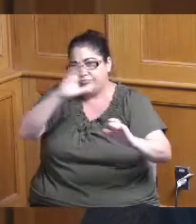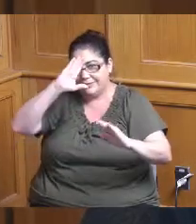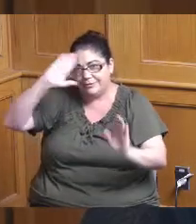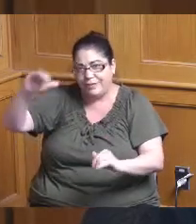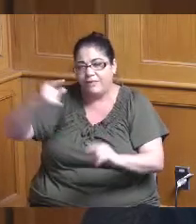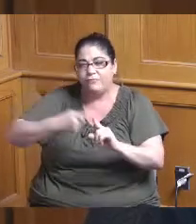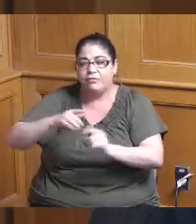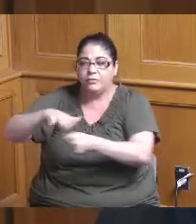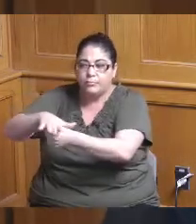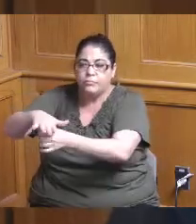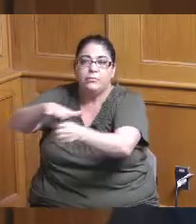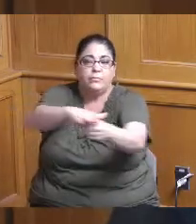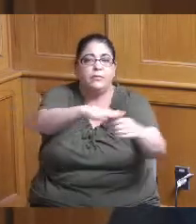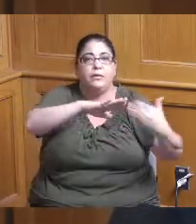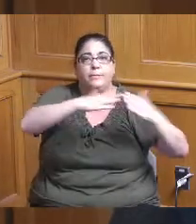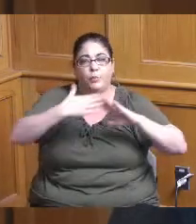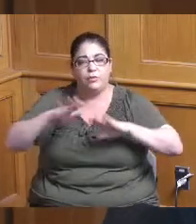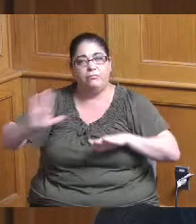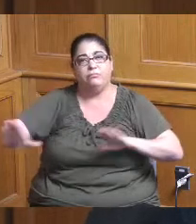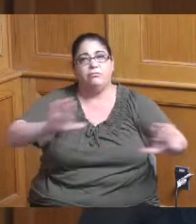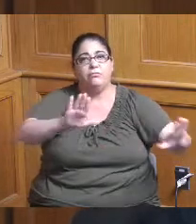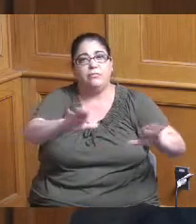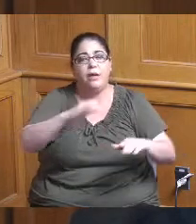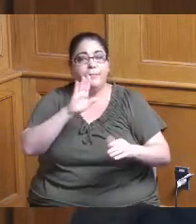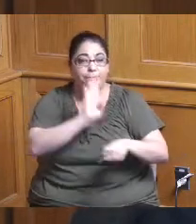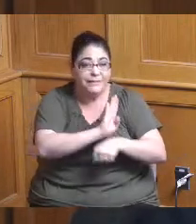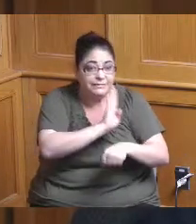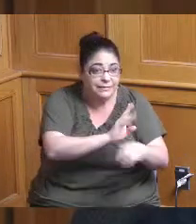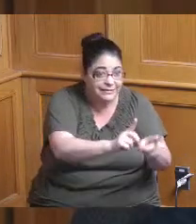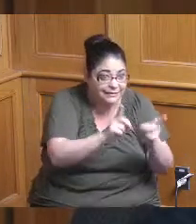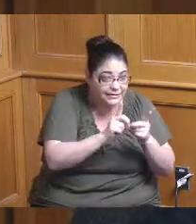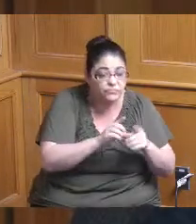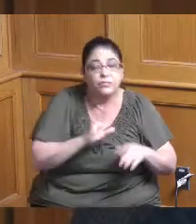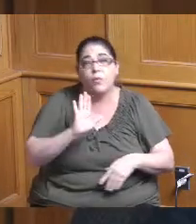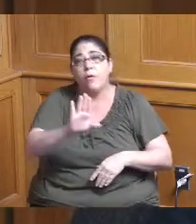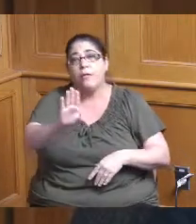and what their vision is really for the business district for for a park or or whatever it is so